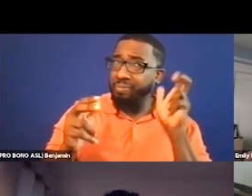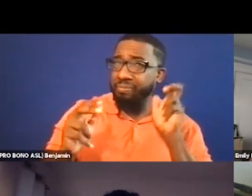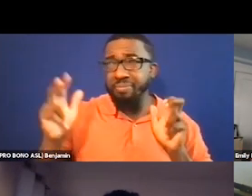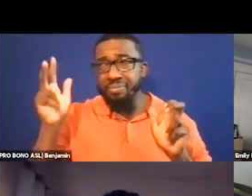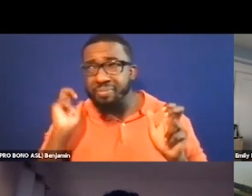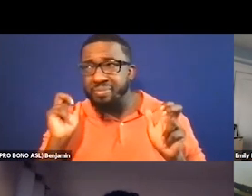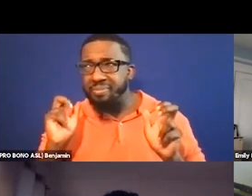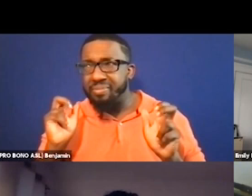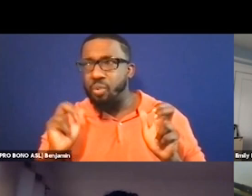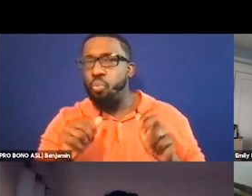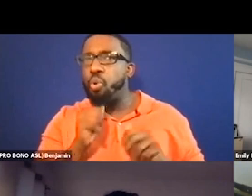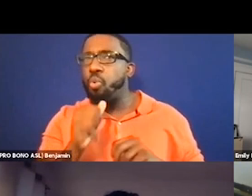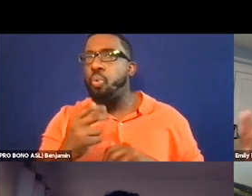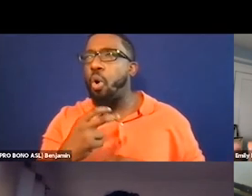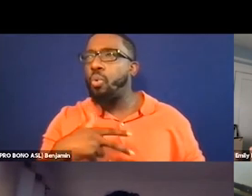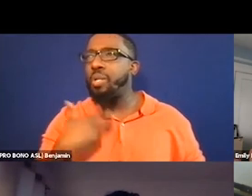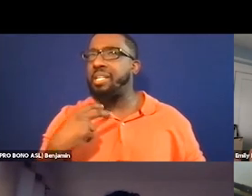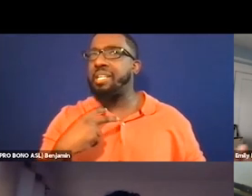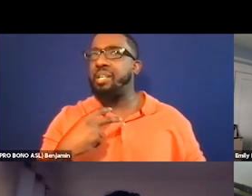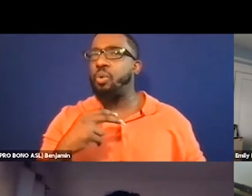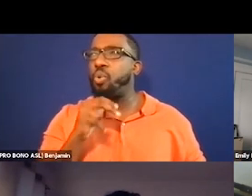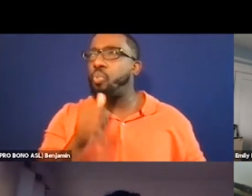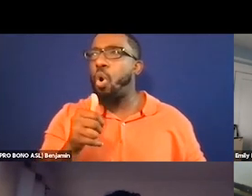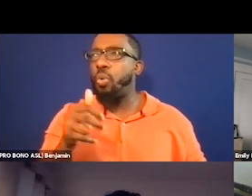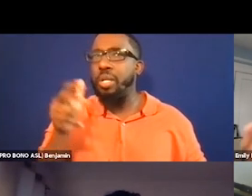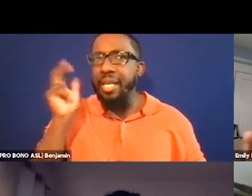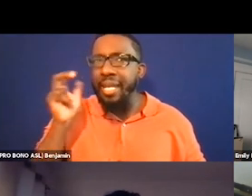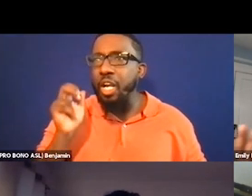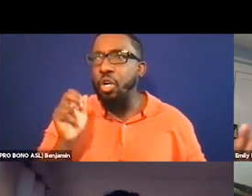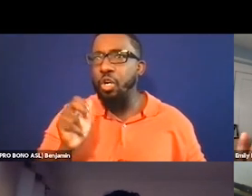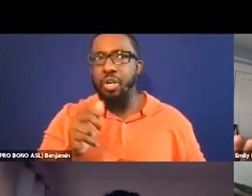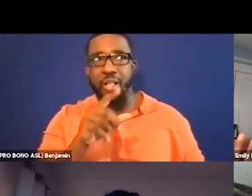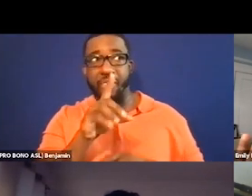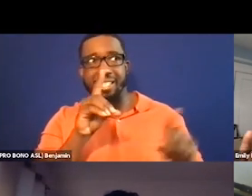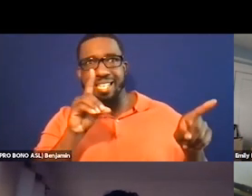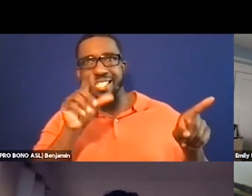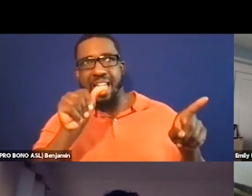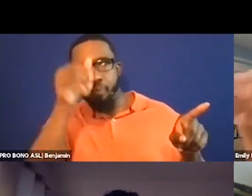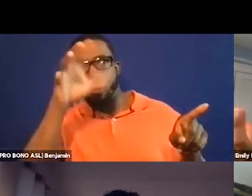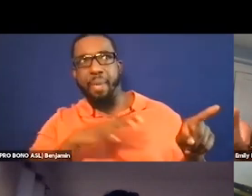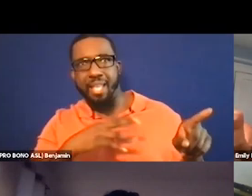man's voice and his disability accent with CP and we're like that's really -- we're getting access but we've